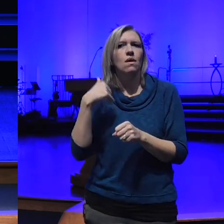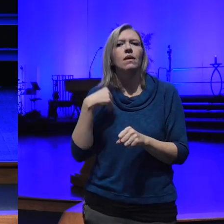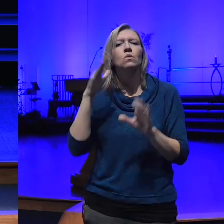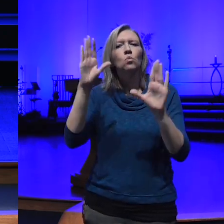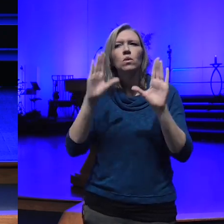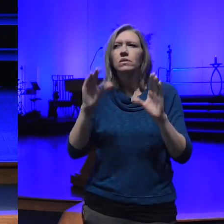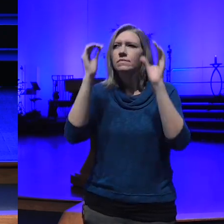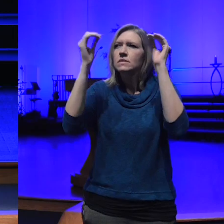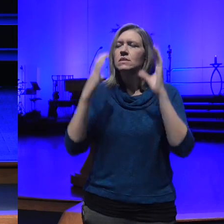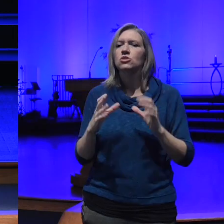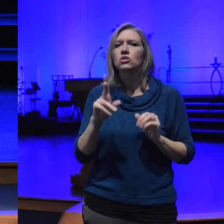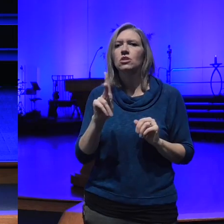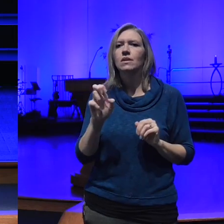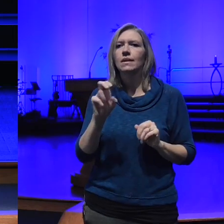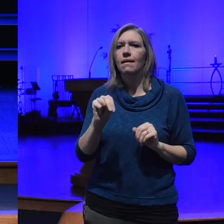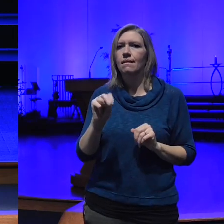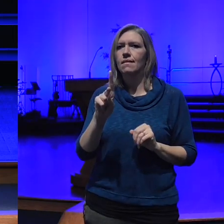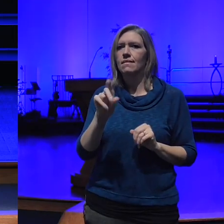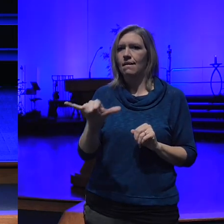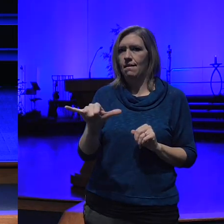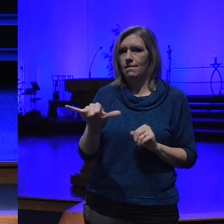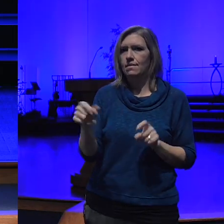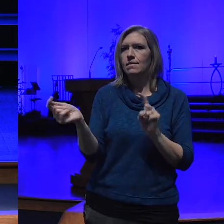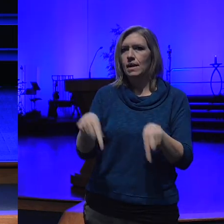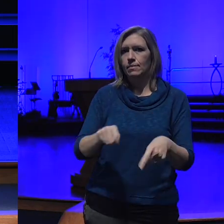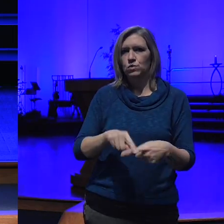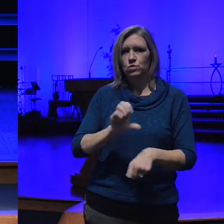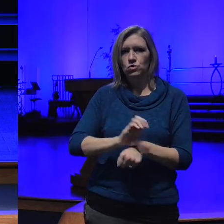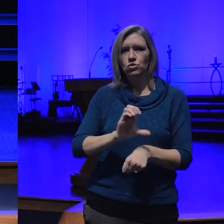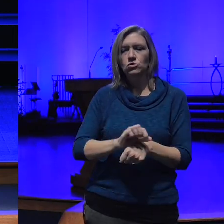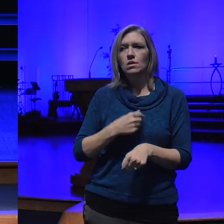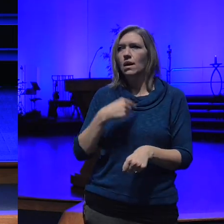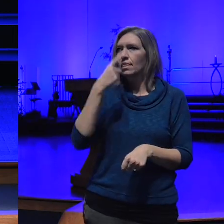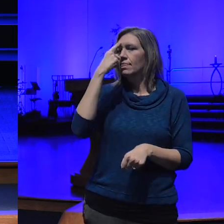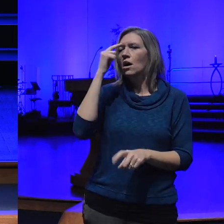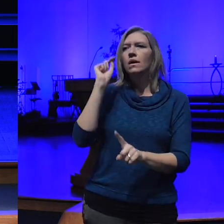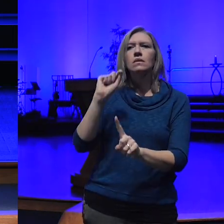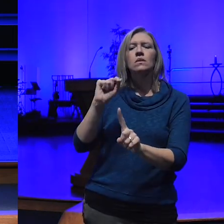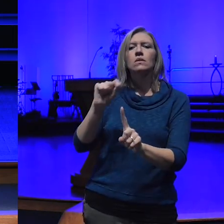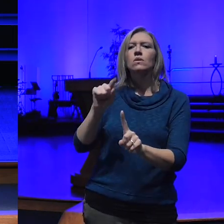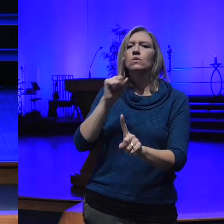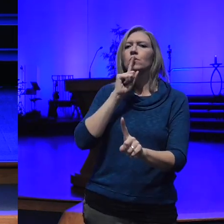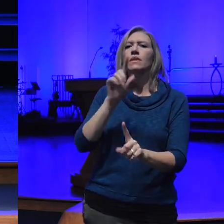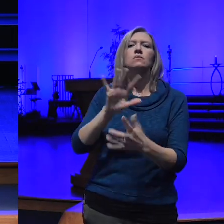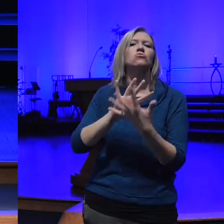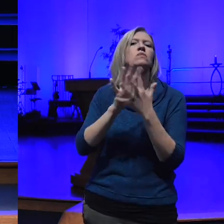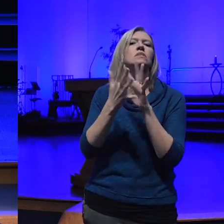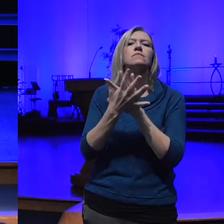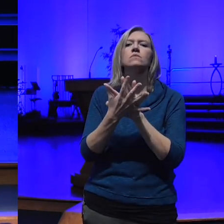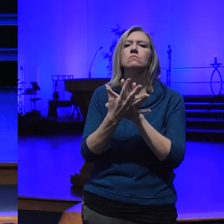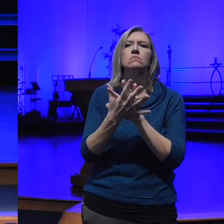come to Mile High church and I thought he was so transformational he's no longer on the planet he